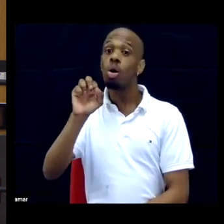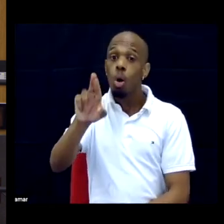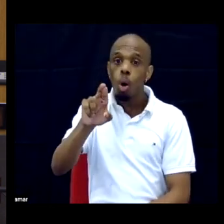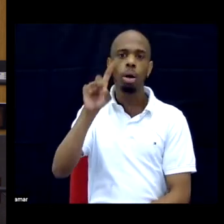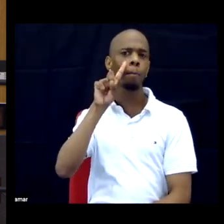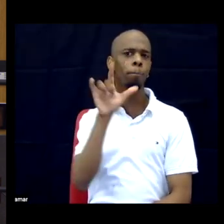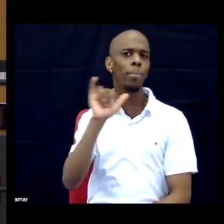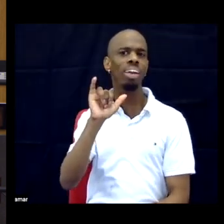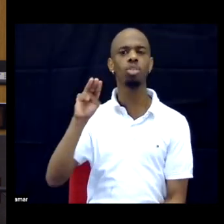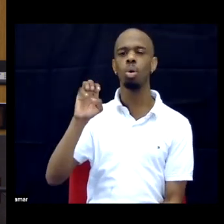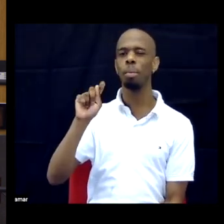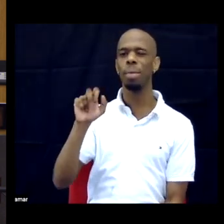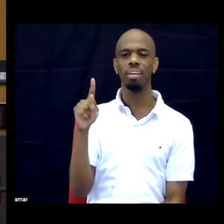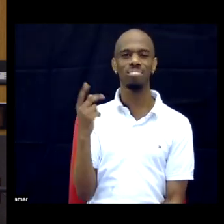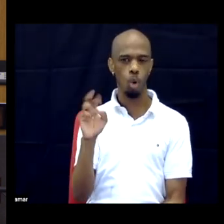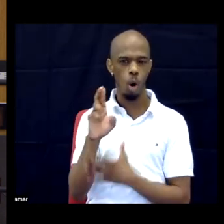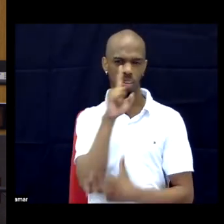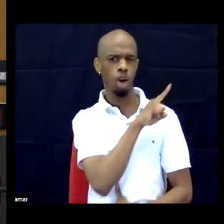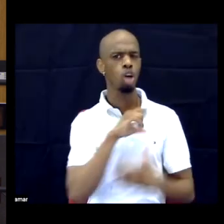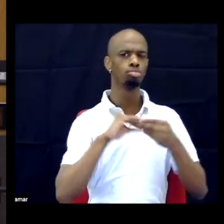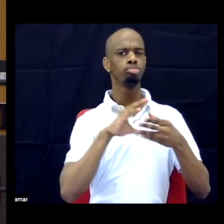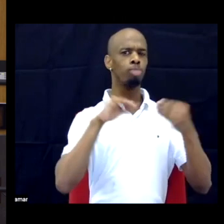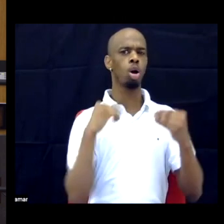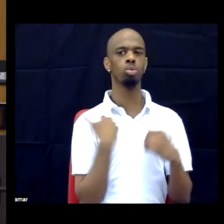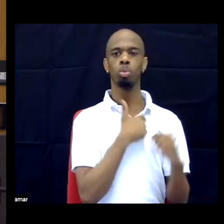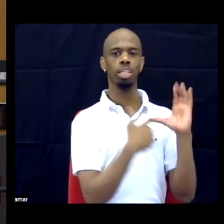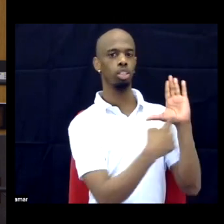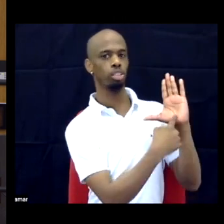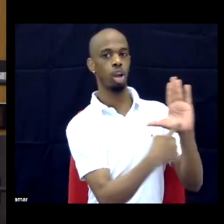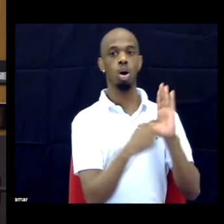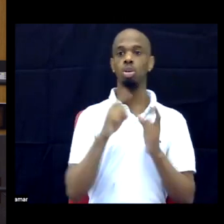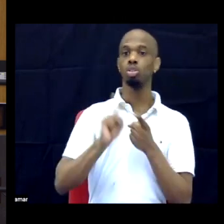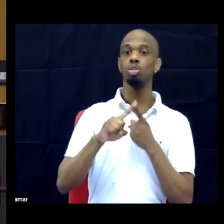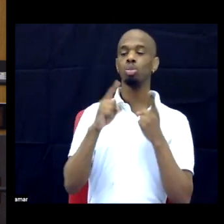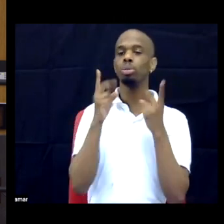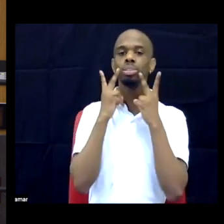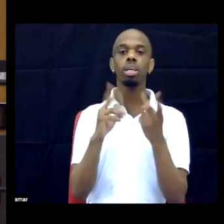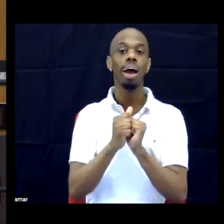senses, we see the way that ableism and labels of disability gets used in racialized ways